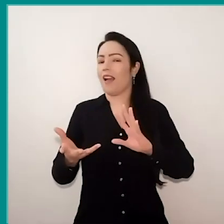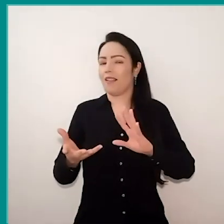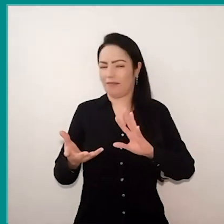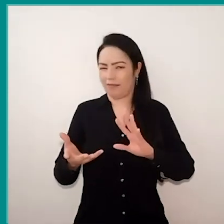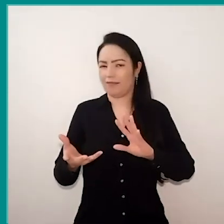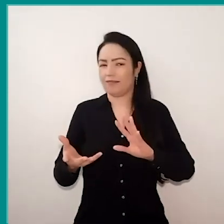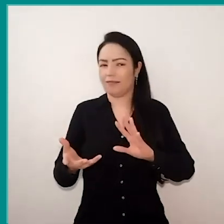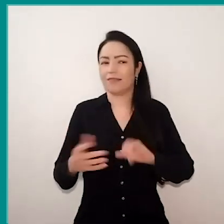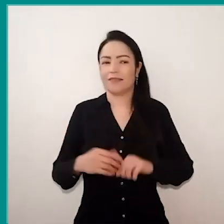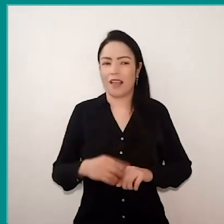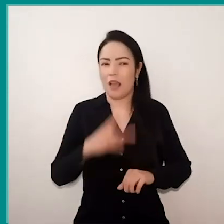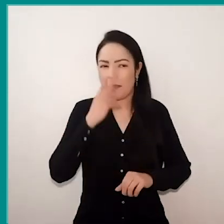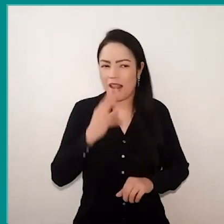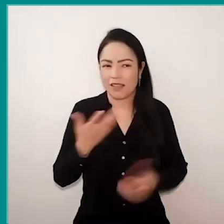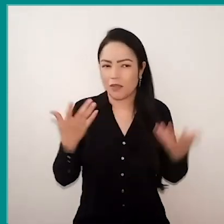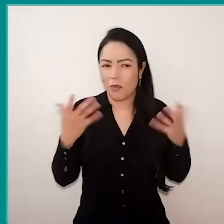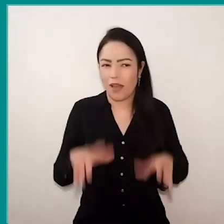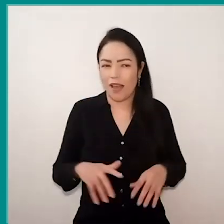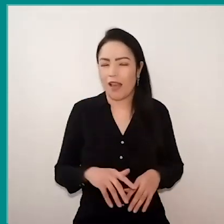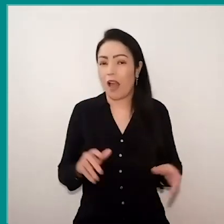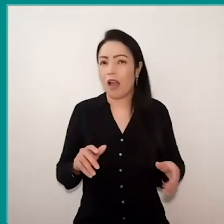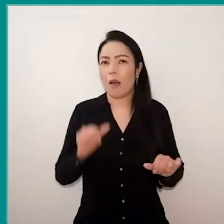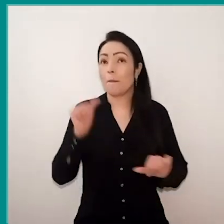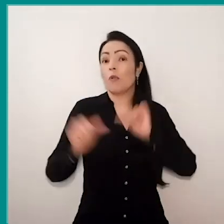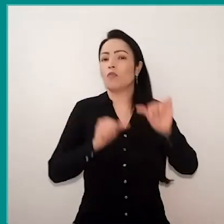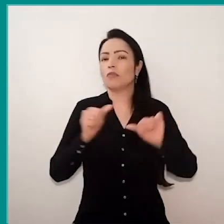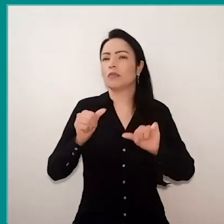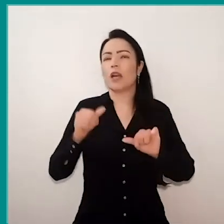It seems to me that there is no such glimpse by the authorities